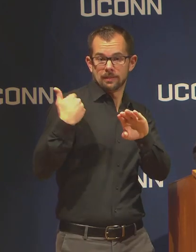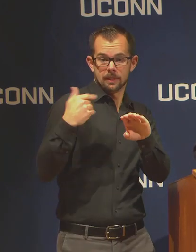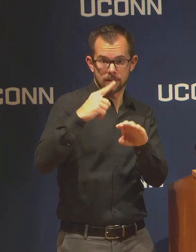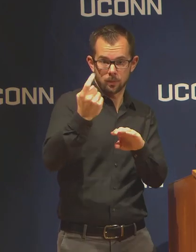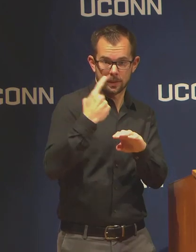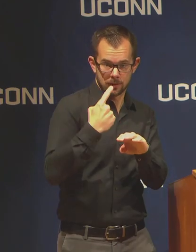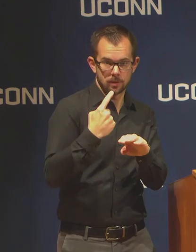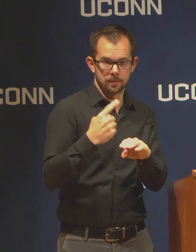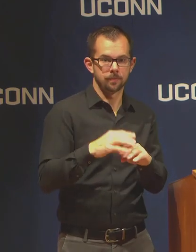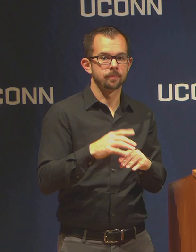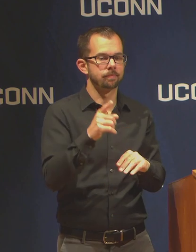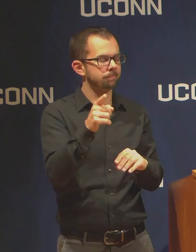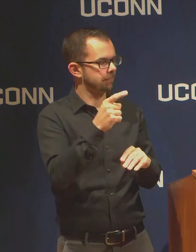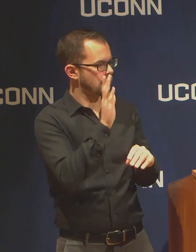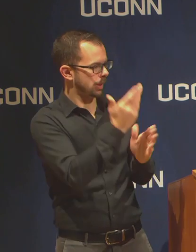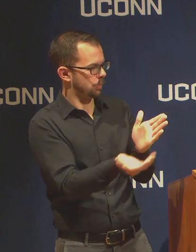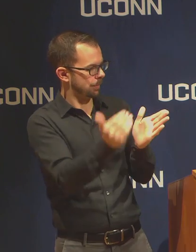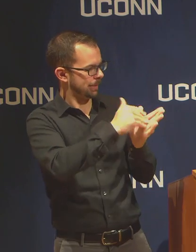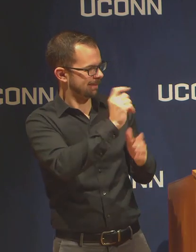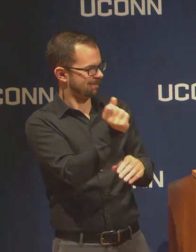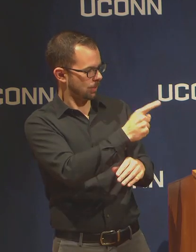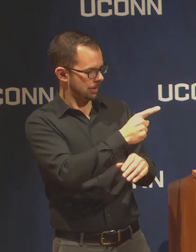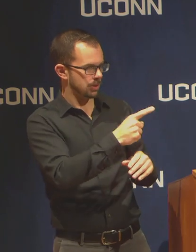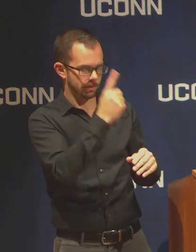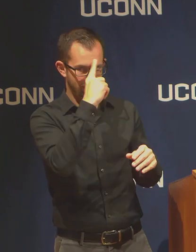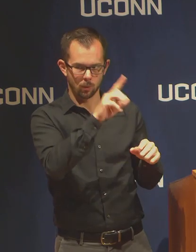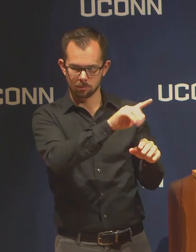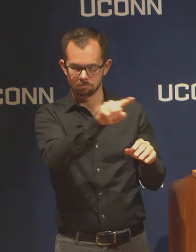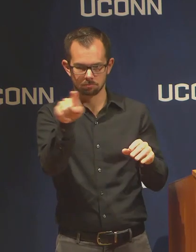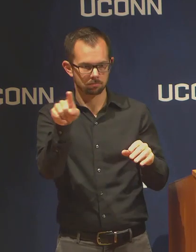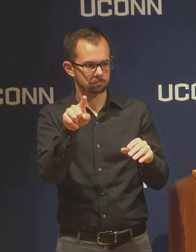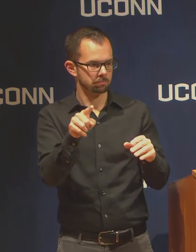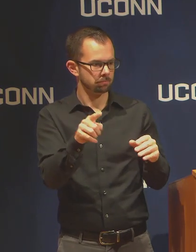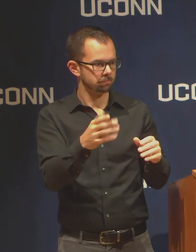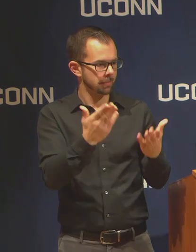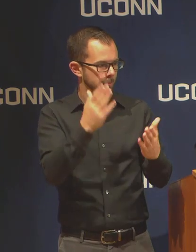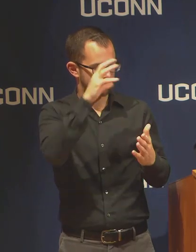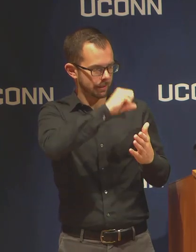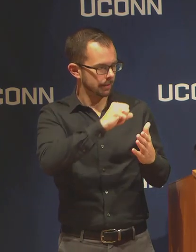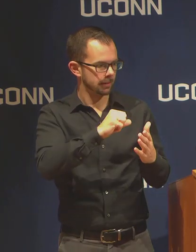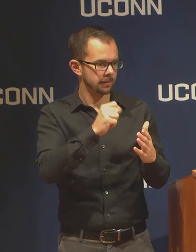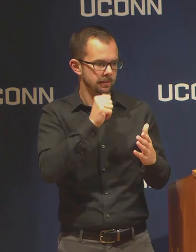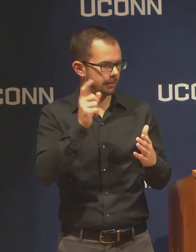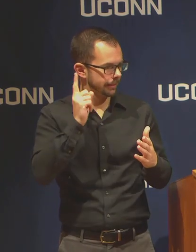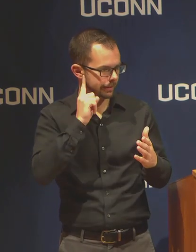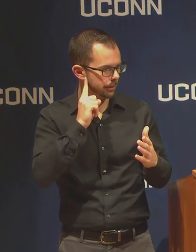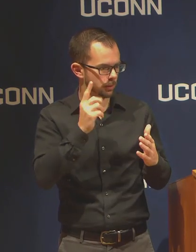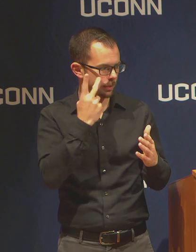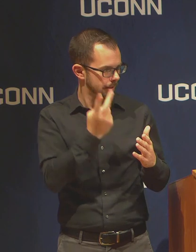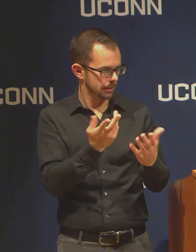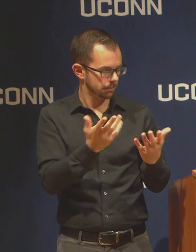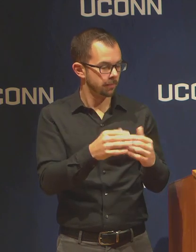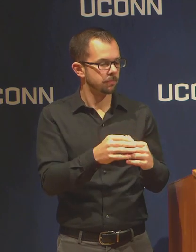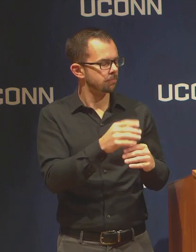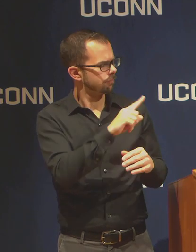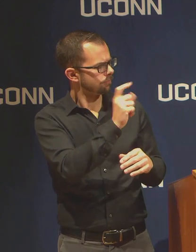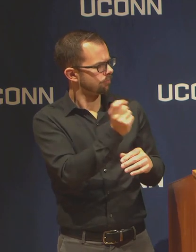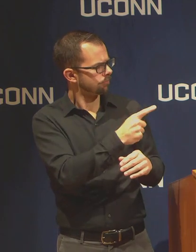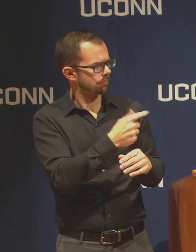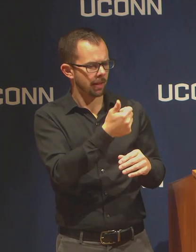I will repeat the question for those who did not hear it. Are there any updates on the status of noncritical